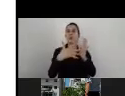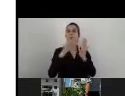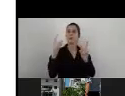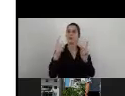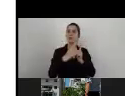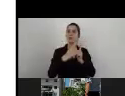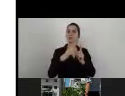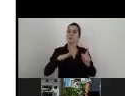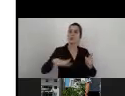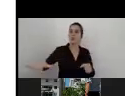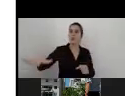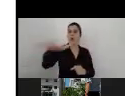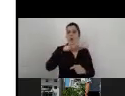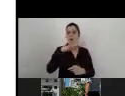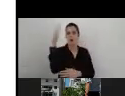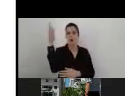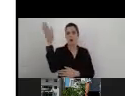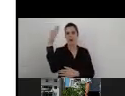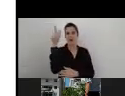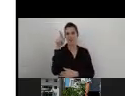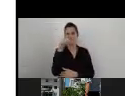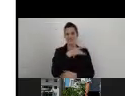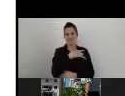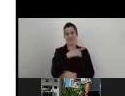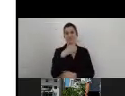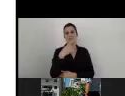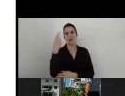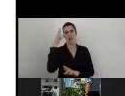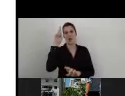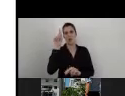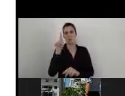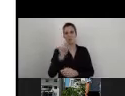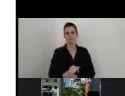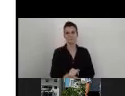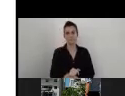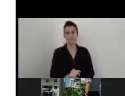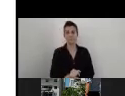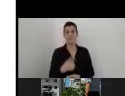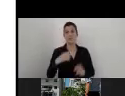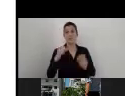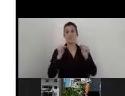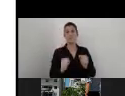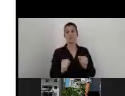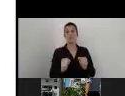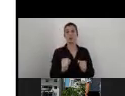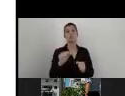This is the original plan. I'm sure that even though there is the corona crisis,